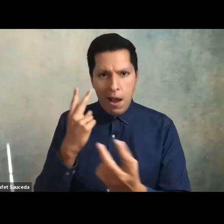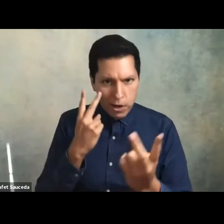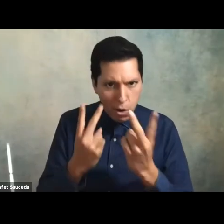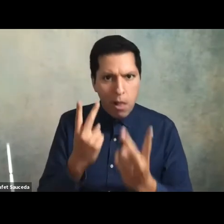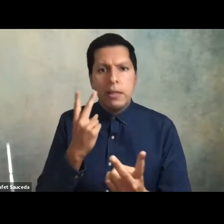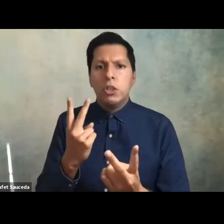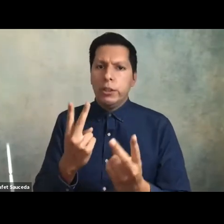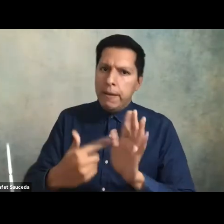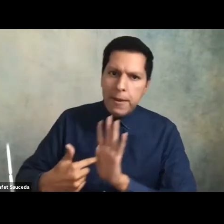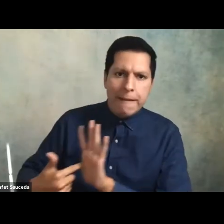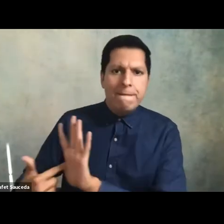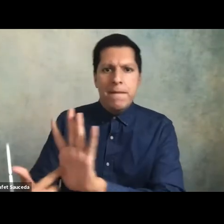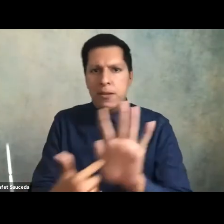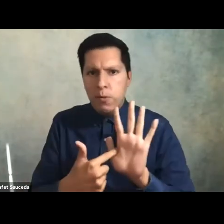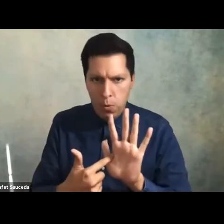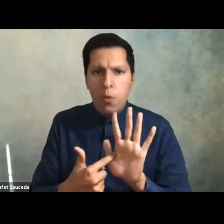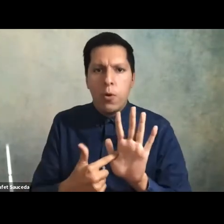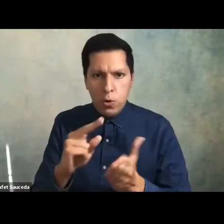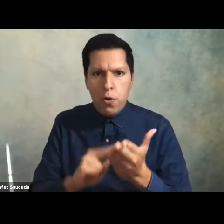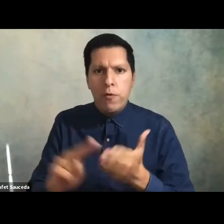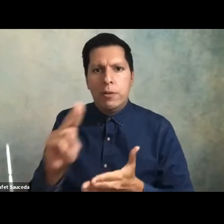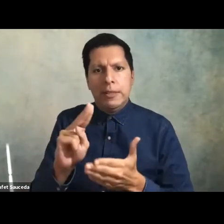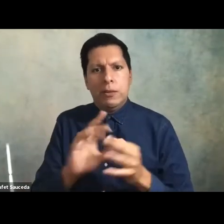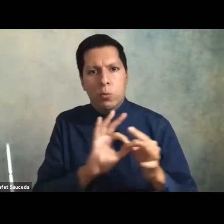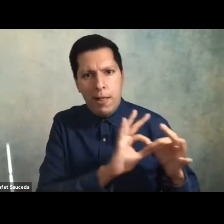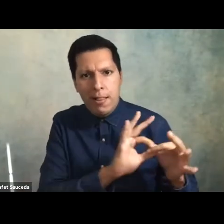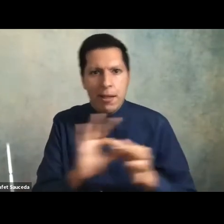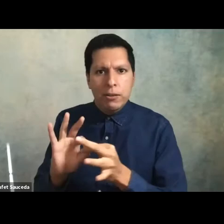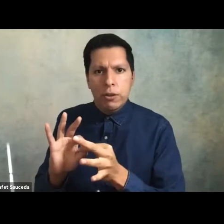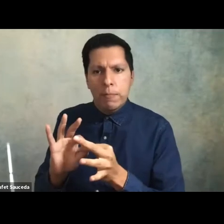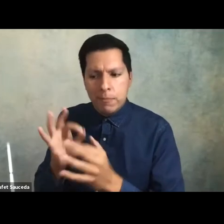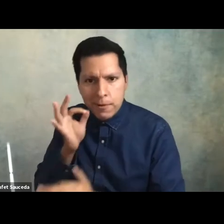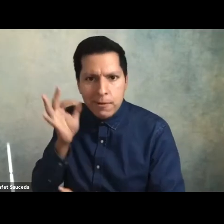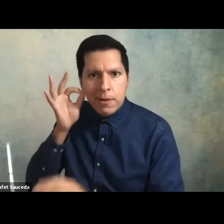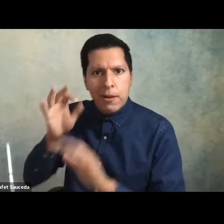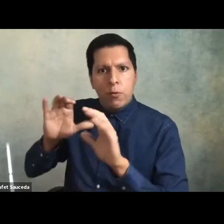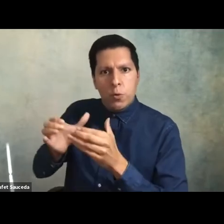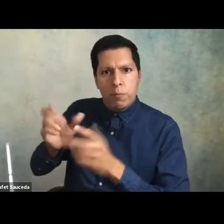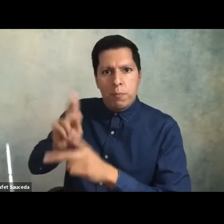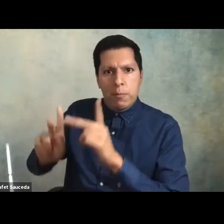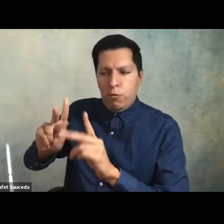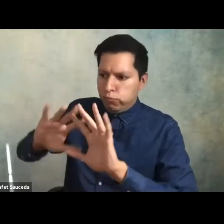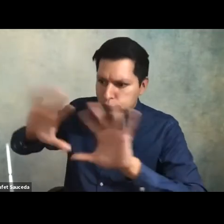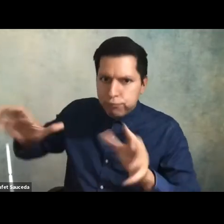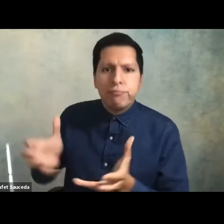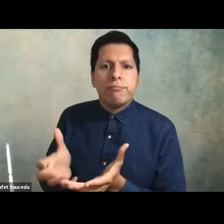visible the university's relationship to native peoples by offering this land acknowledgment